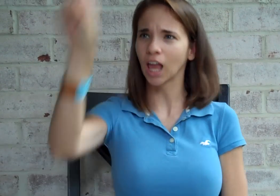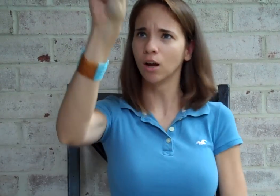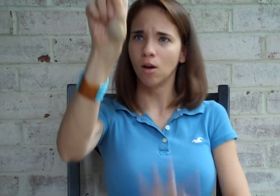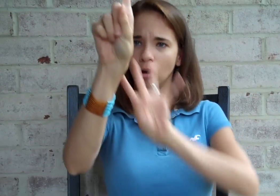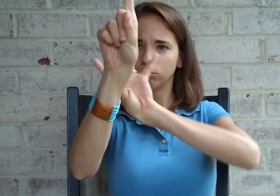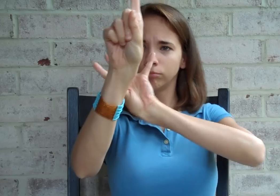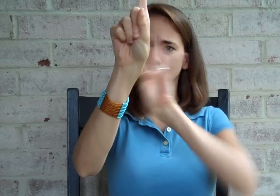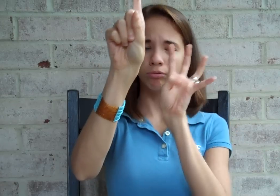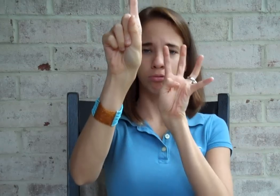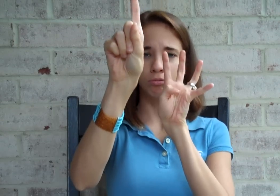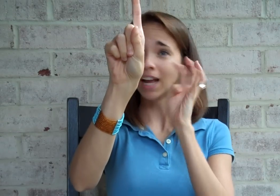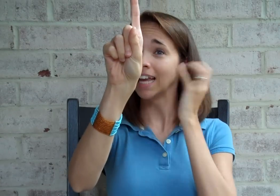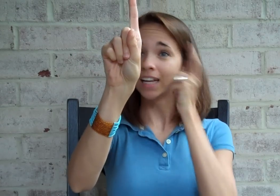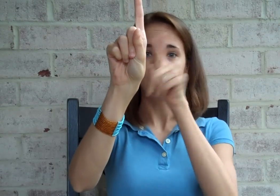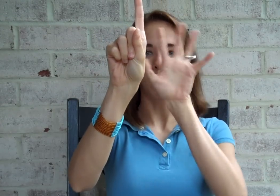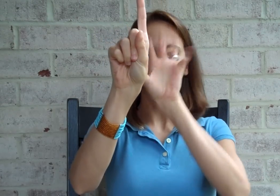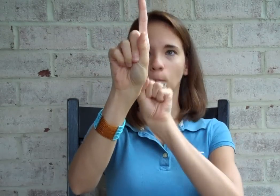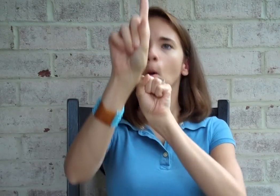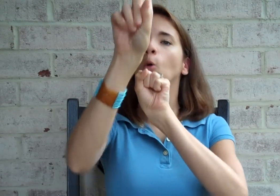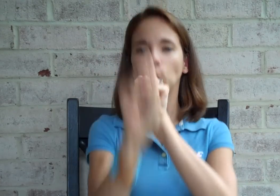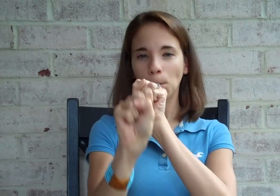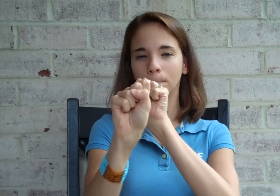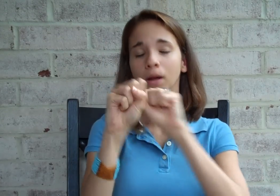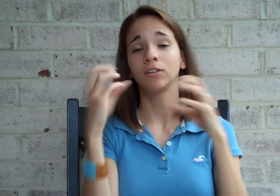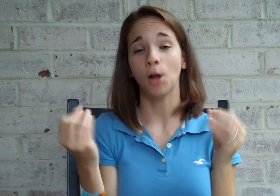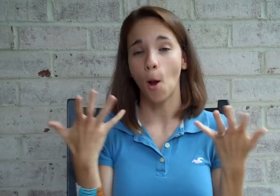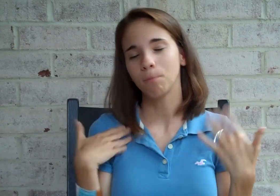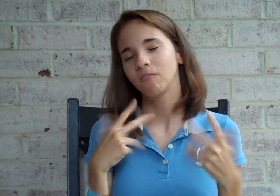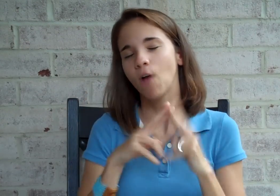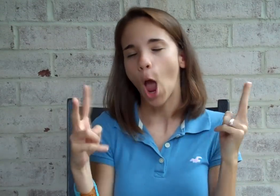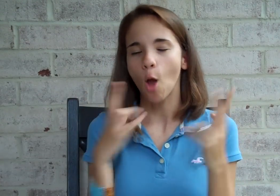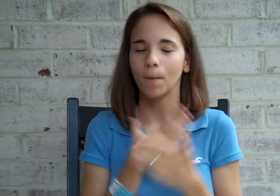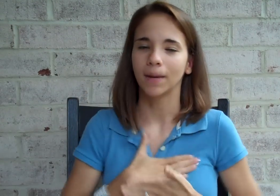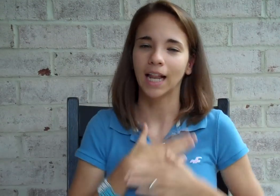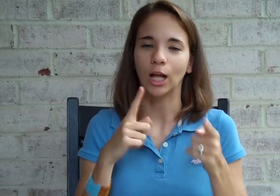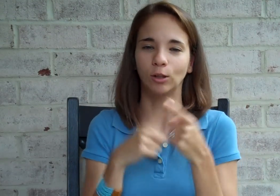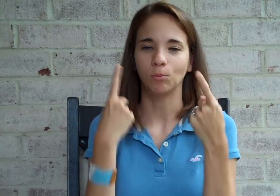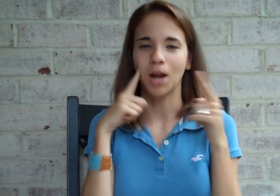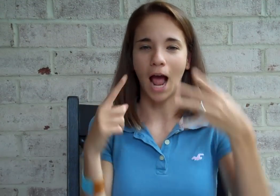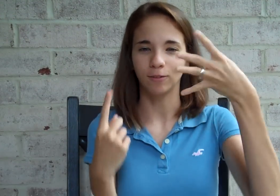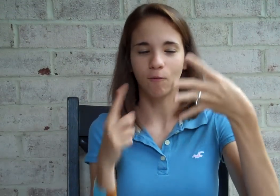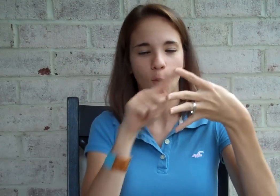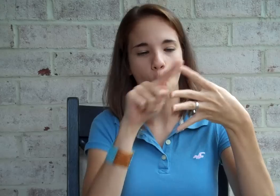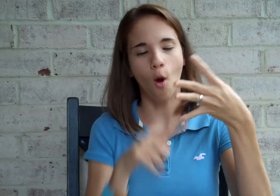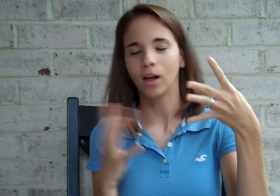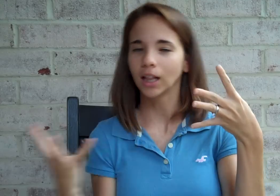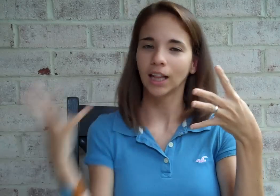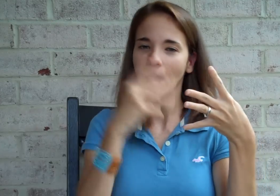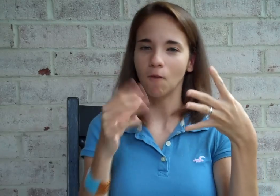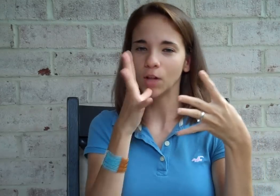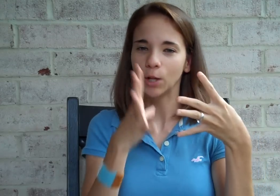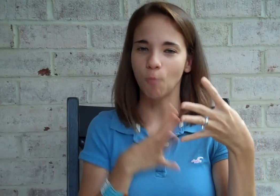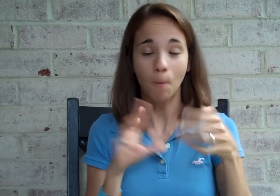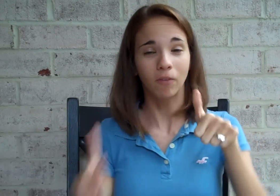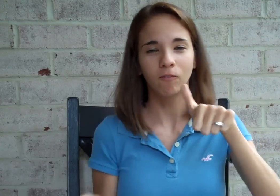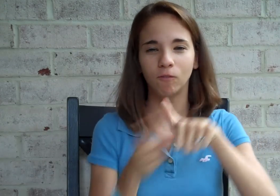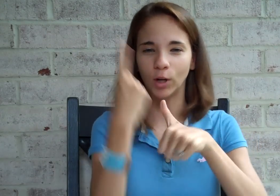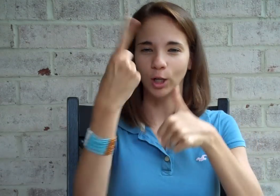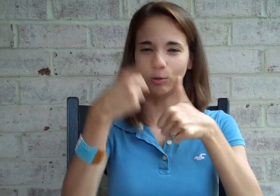If not for them, the big leader wouldn't be here. Hence, I am very pleased to announce the four lovely women. The first one is